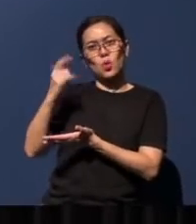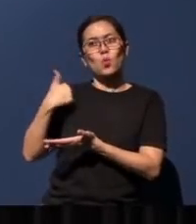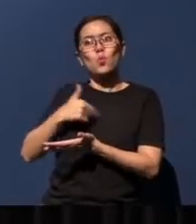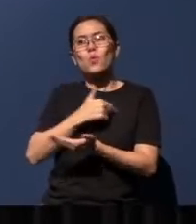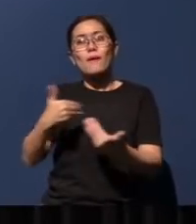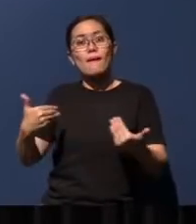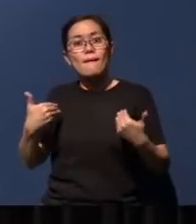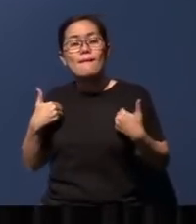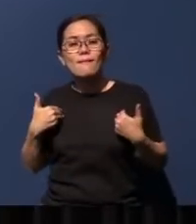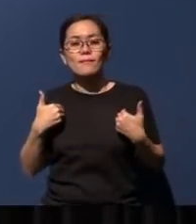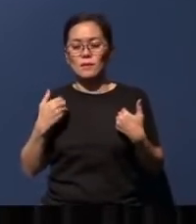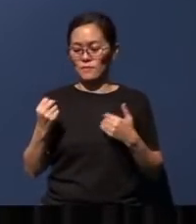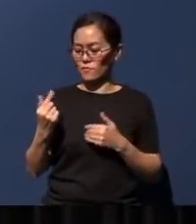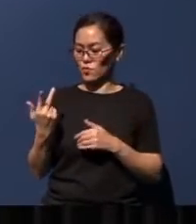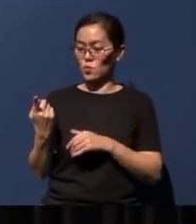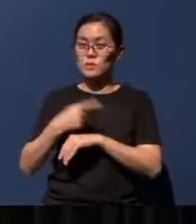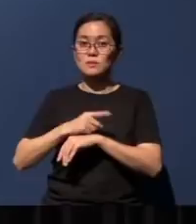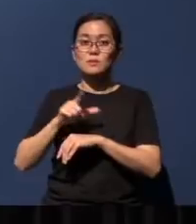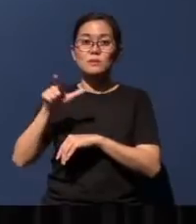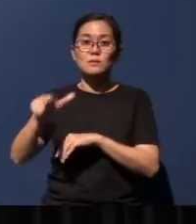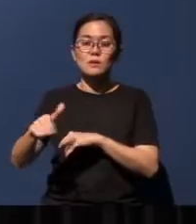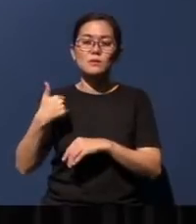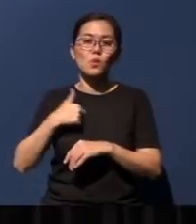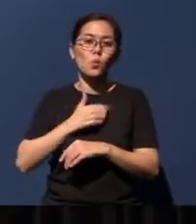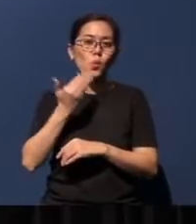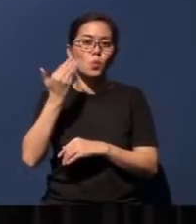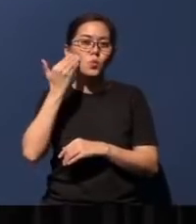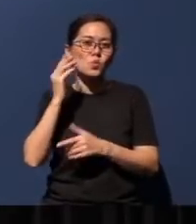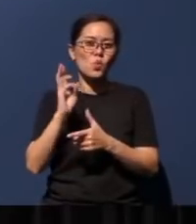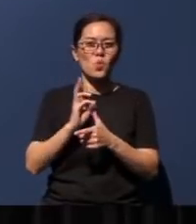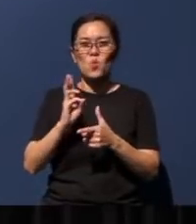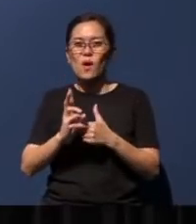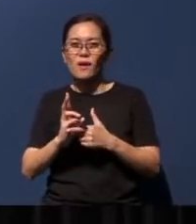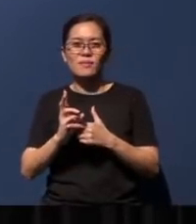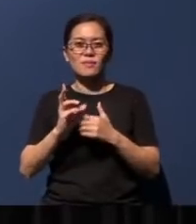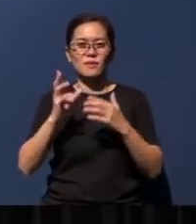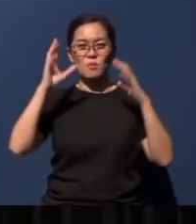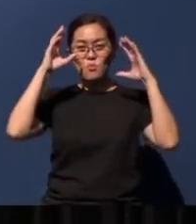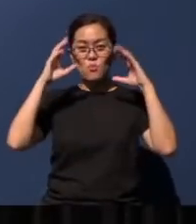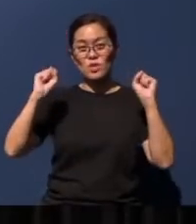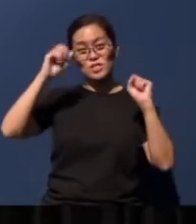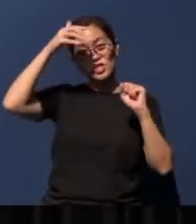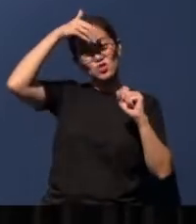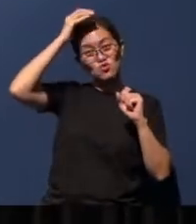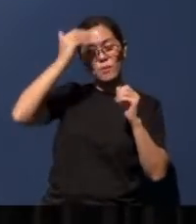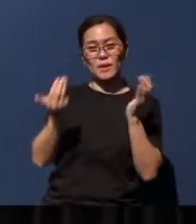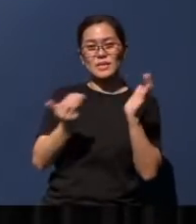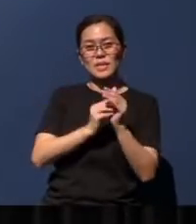You know, in a few days, we will know whether it is President Trump again, or President Biden.